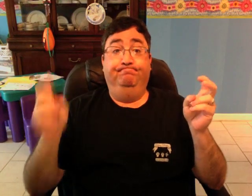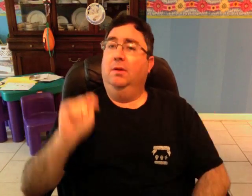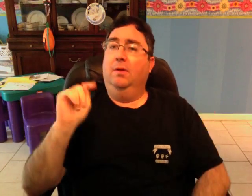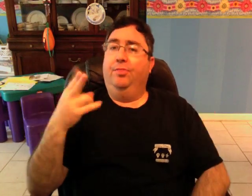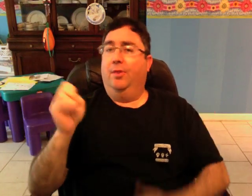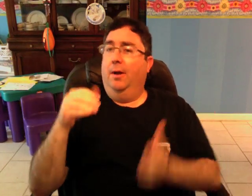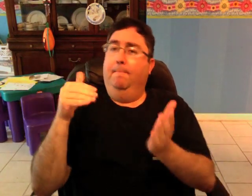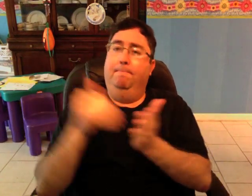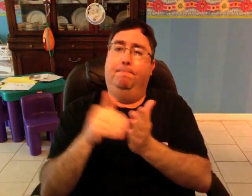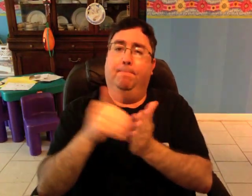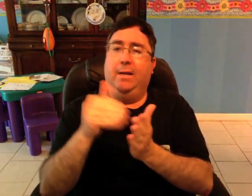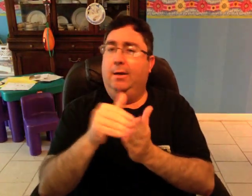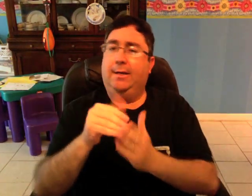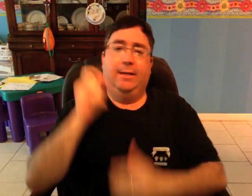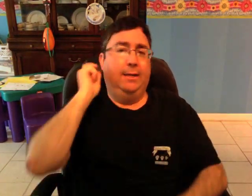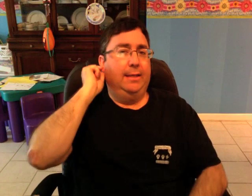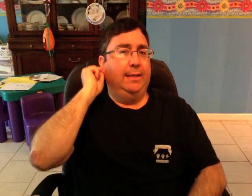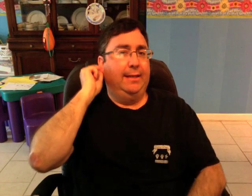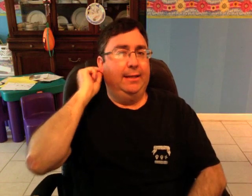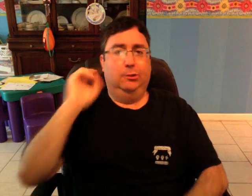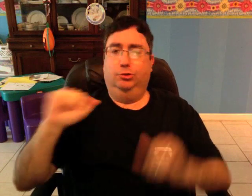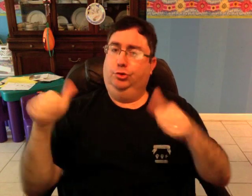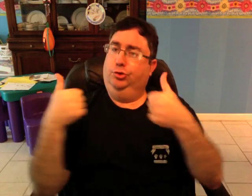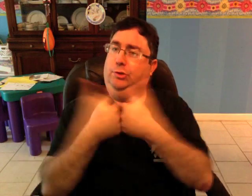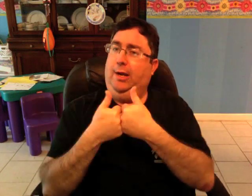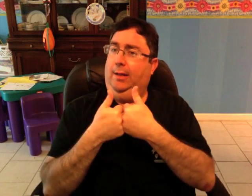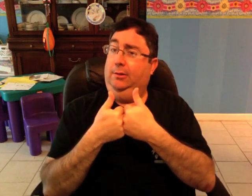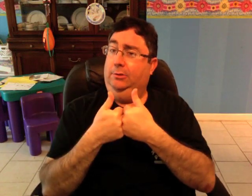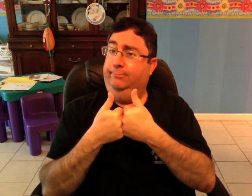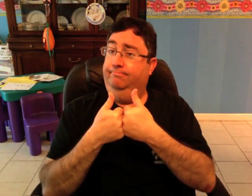"The Million Ear Challenge".